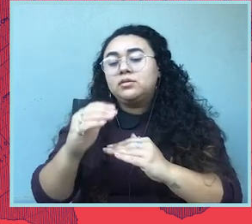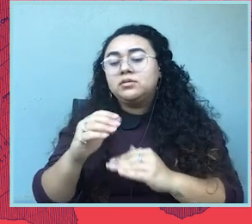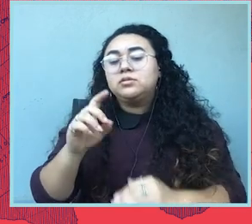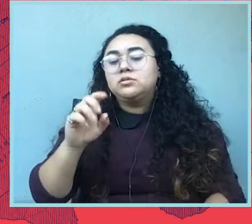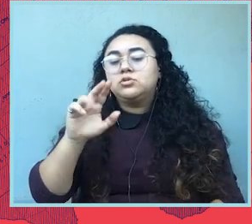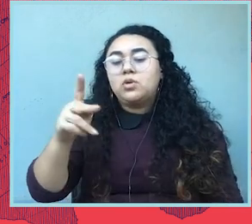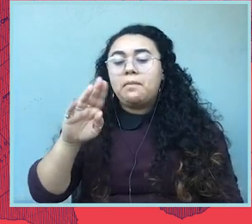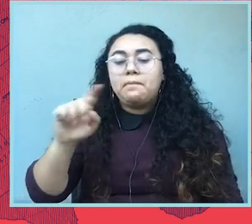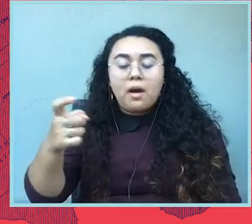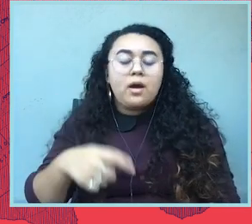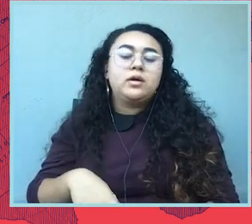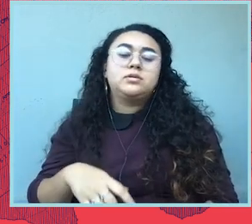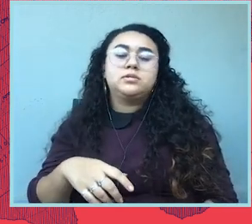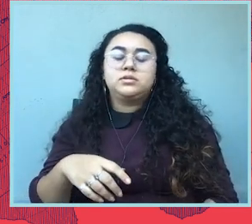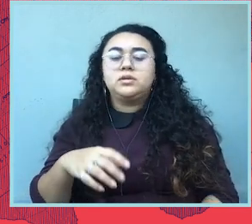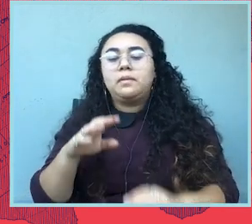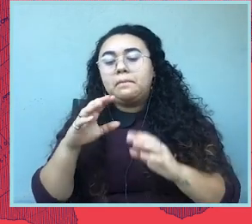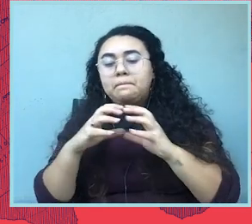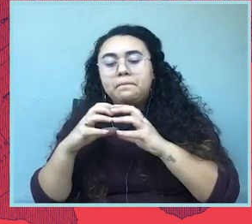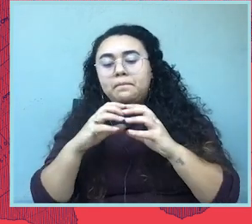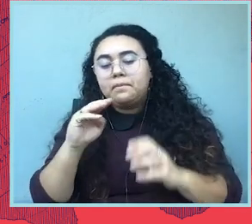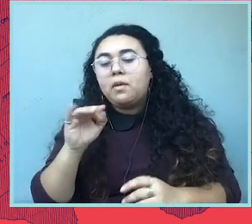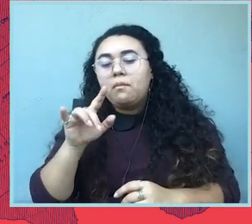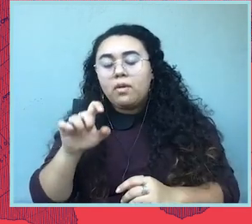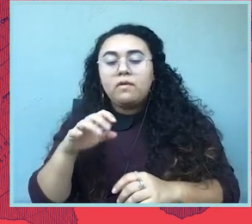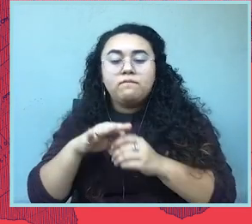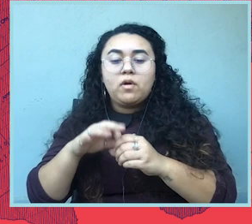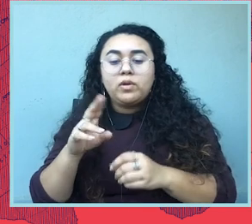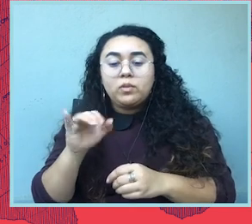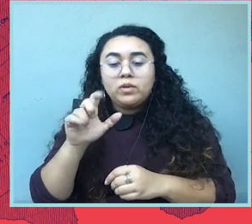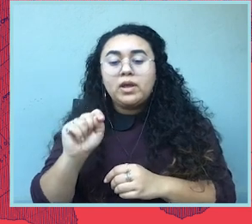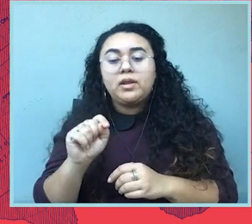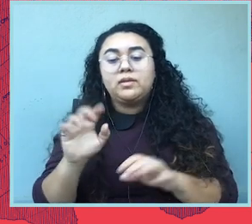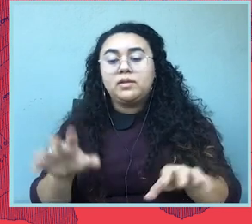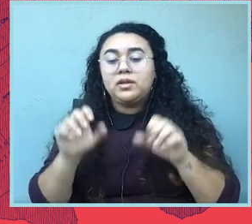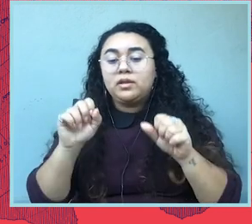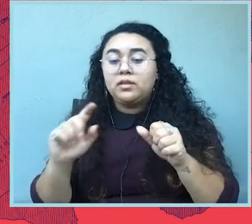and mobile voting units and out of precinct voting that were adopted in the first instance